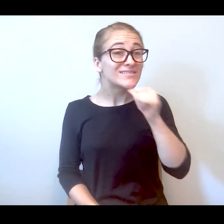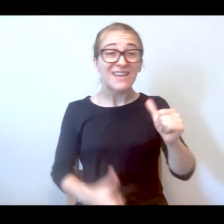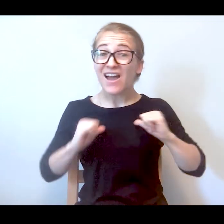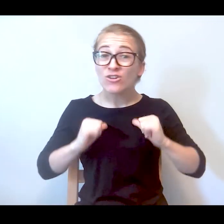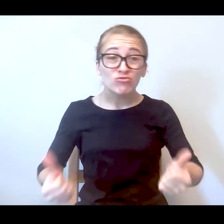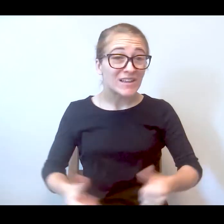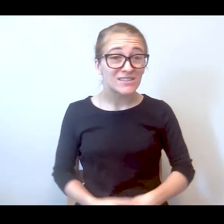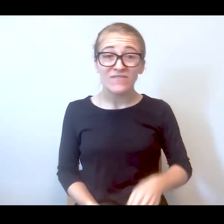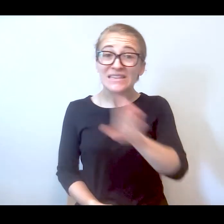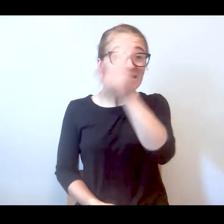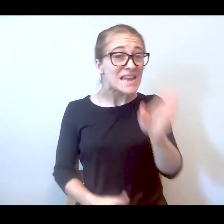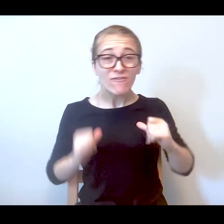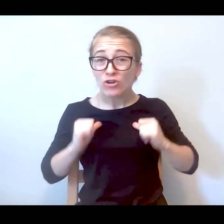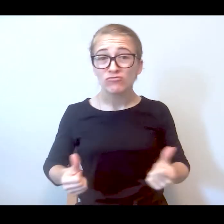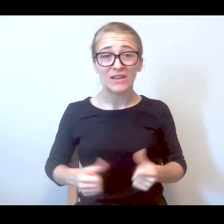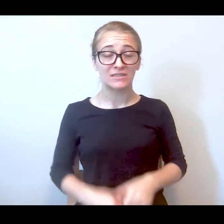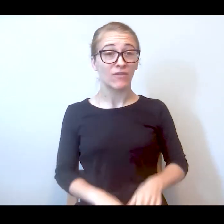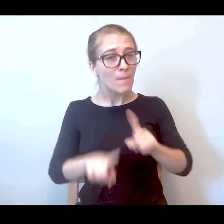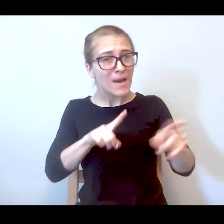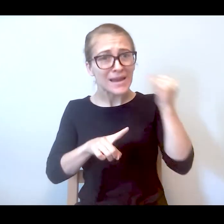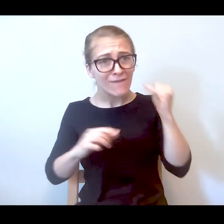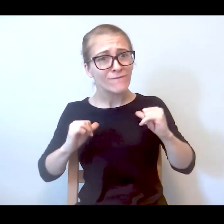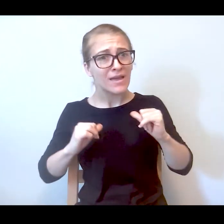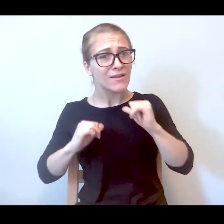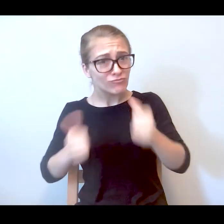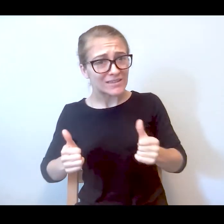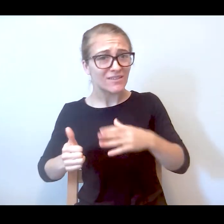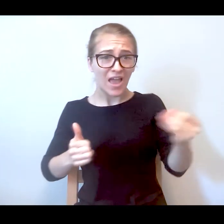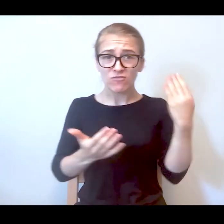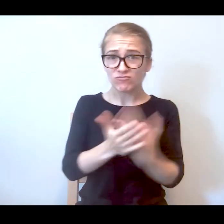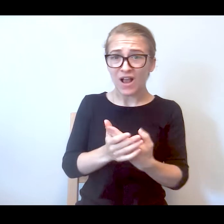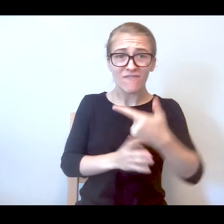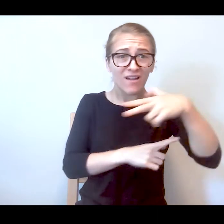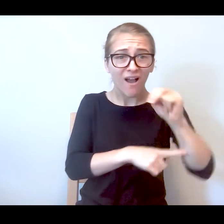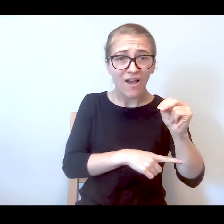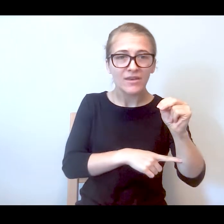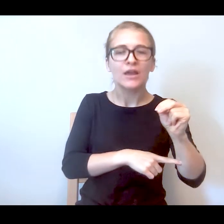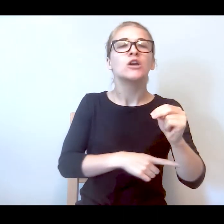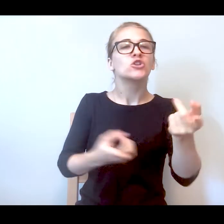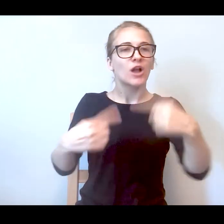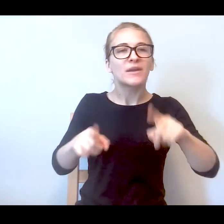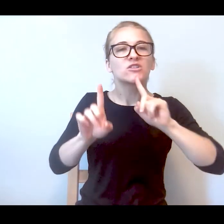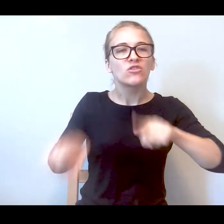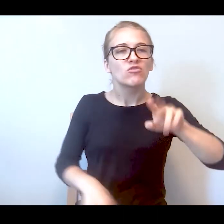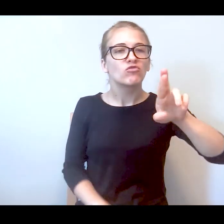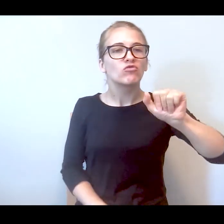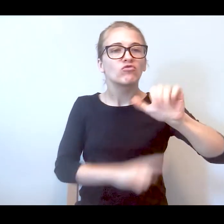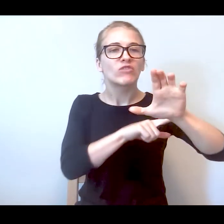aggressive. He's never aggressive. But even if he come with guns, you're coming to react, not help him